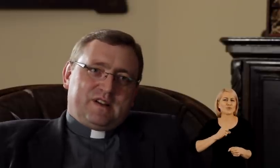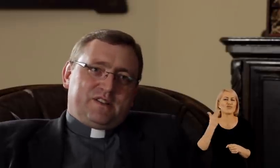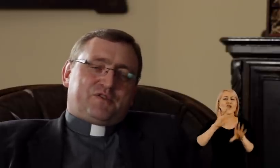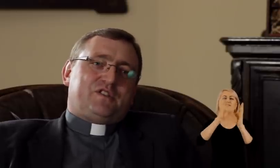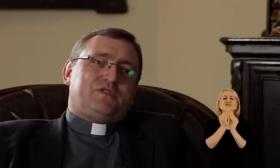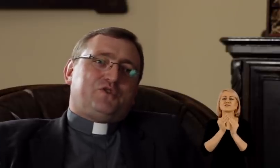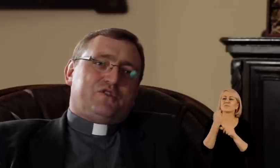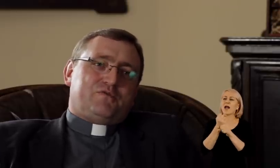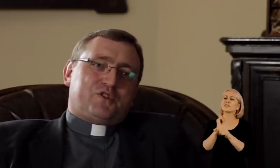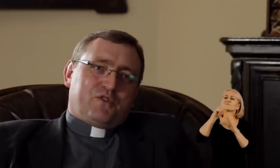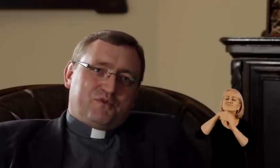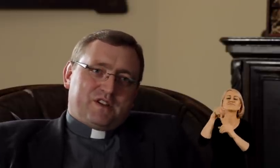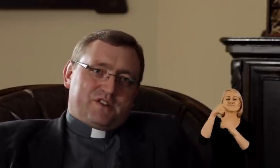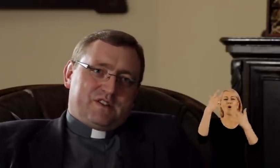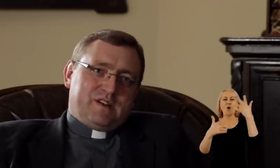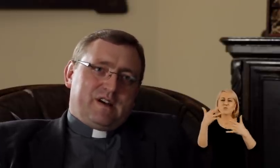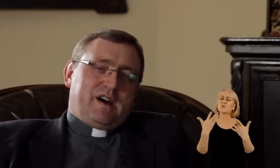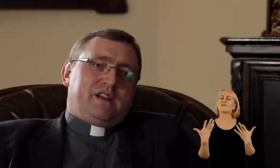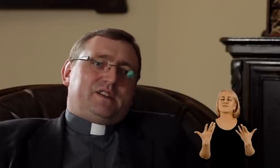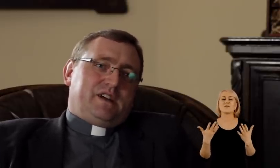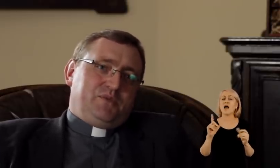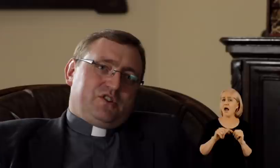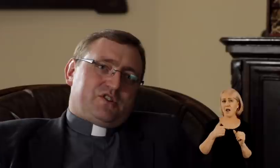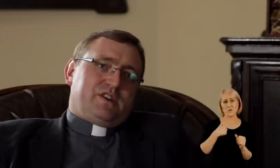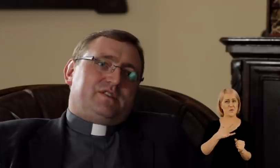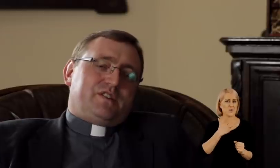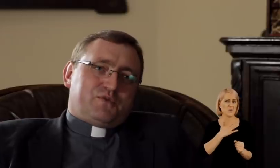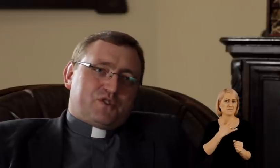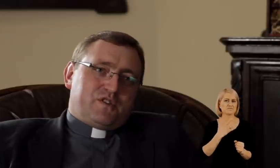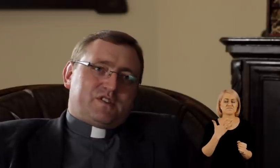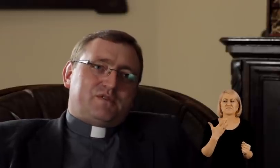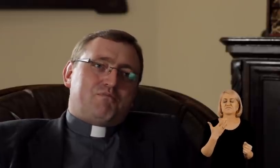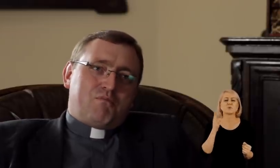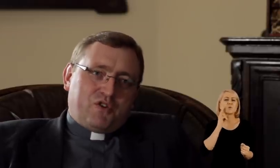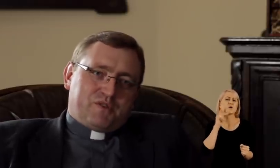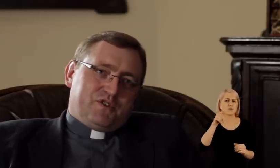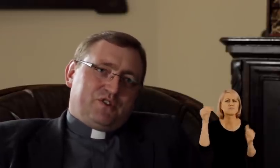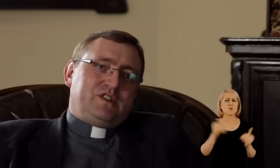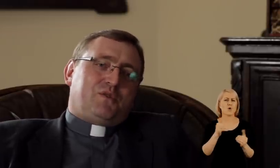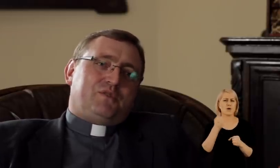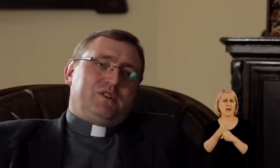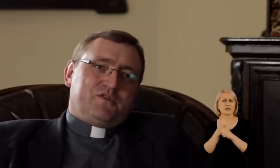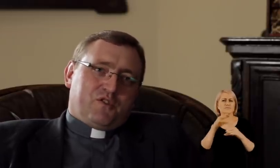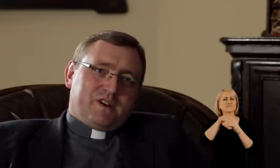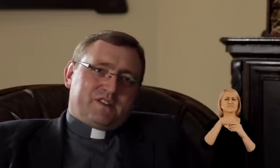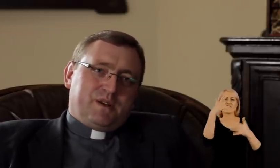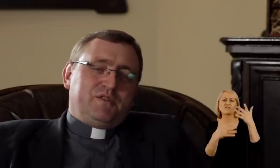not everybody will work with a computer but I think that a Deaf person can be a good computer engineer